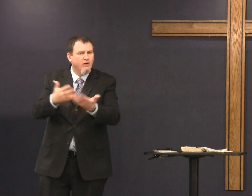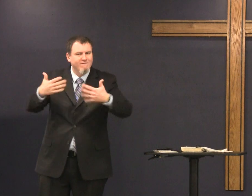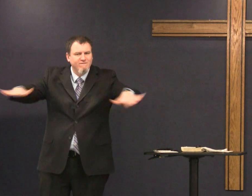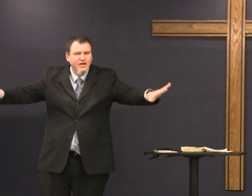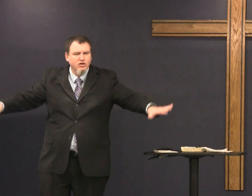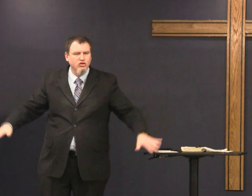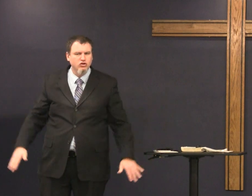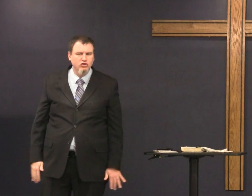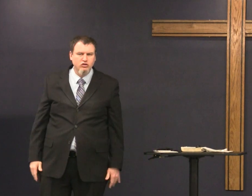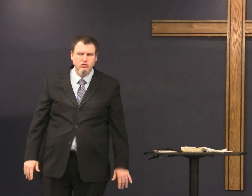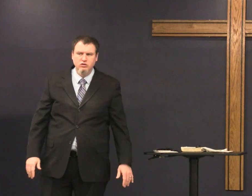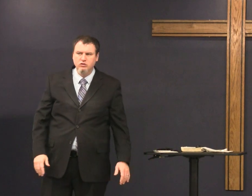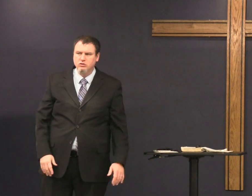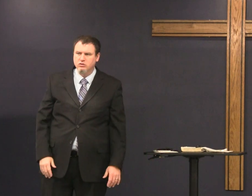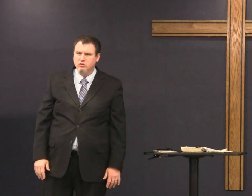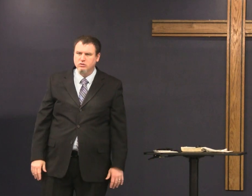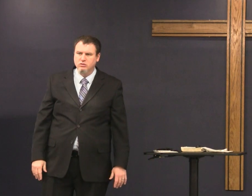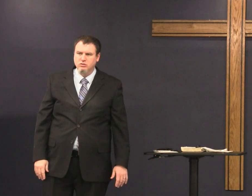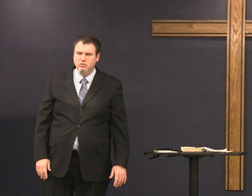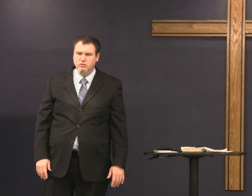you could get T-boned or pancaked